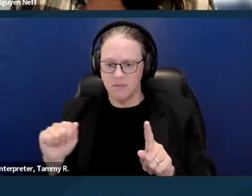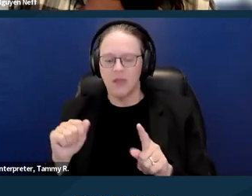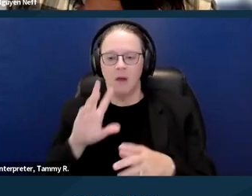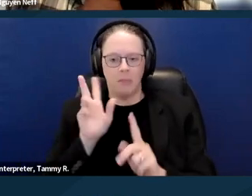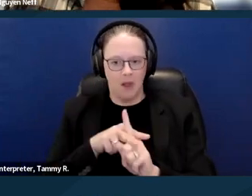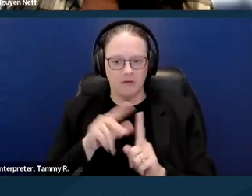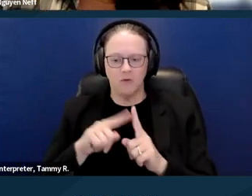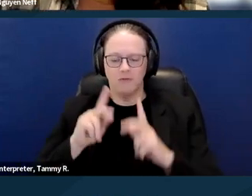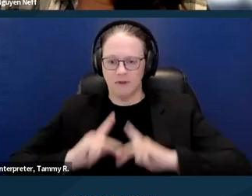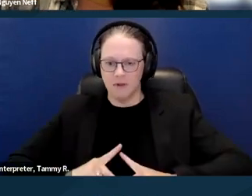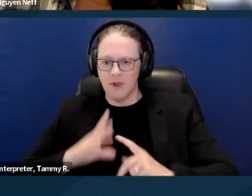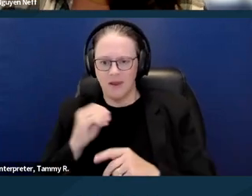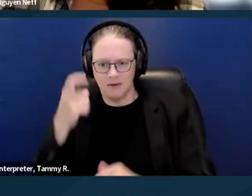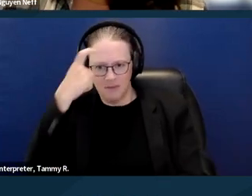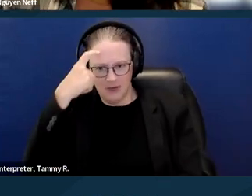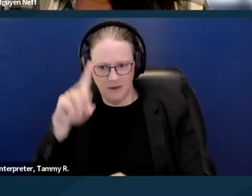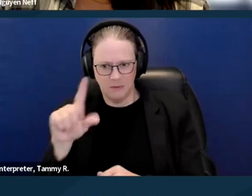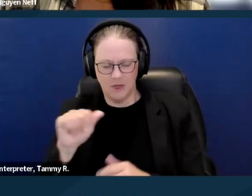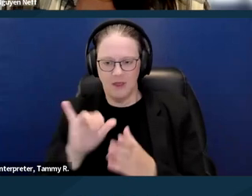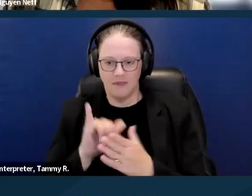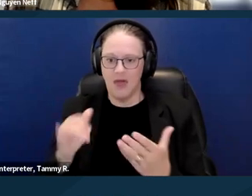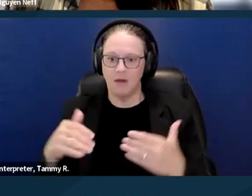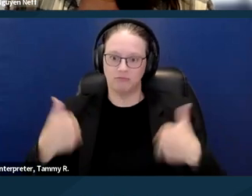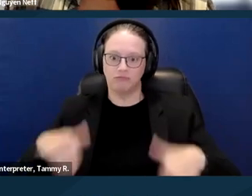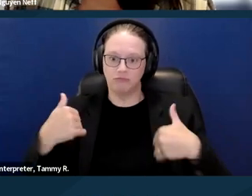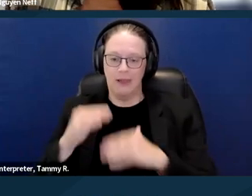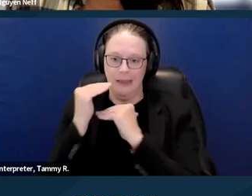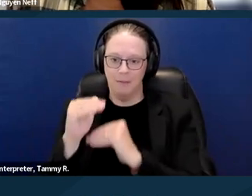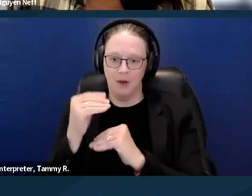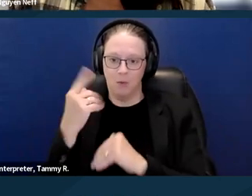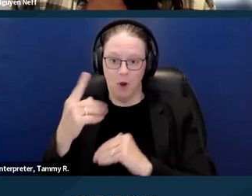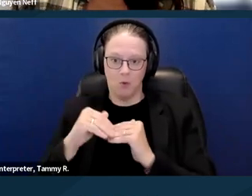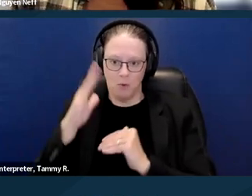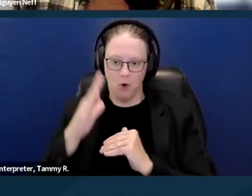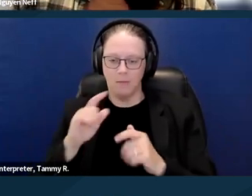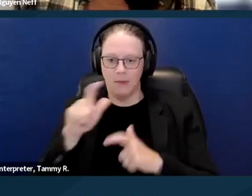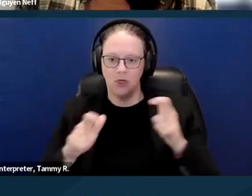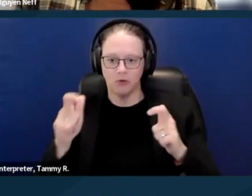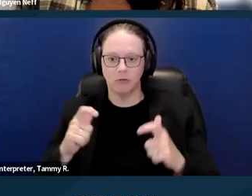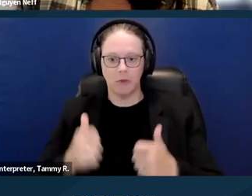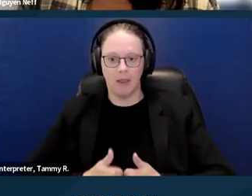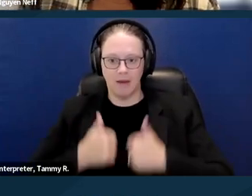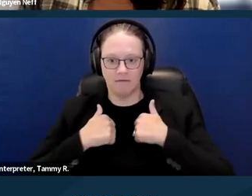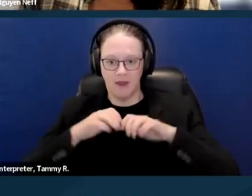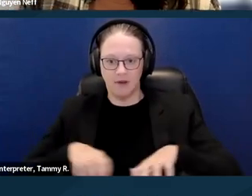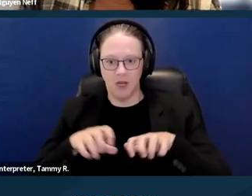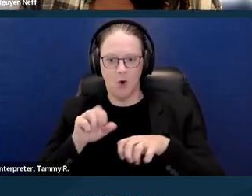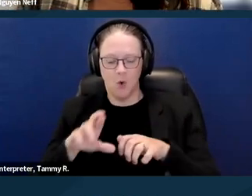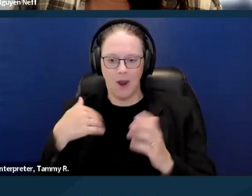that substantially limit one or more major life activities or a record of having such a disability,